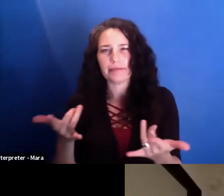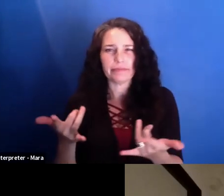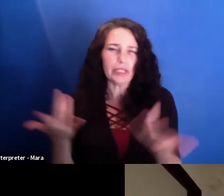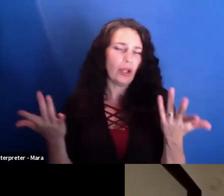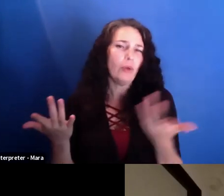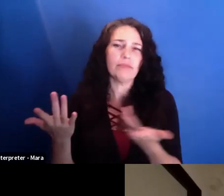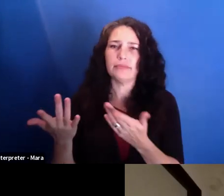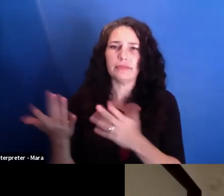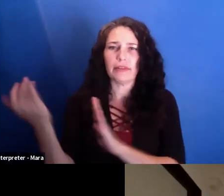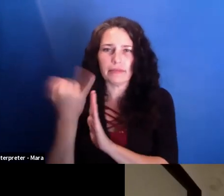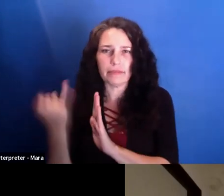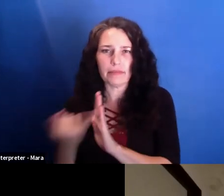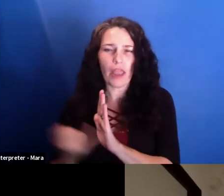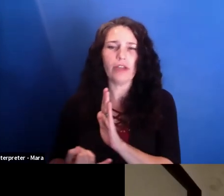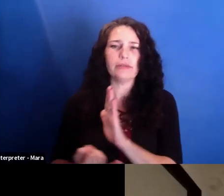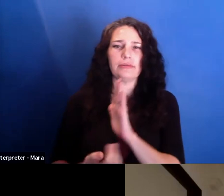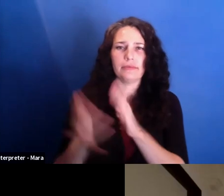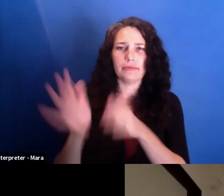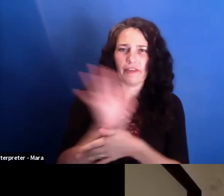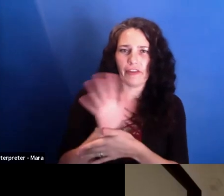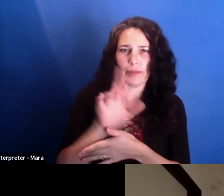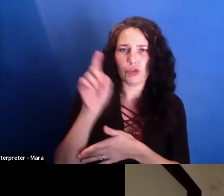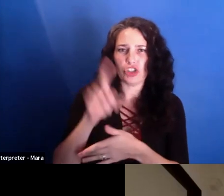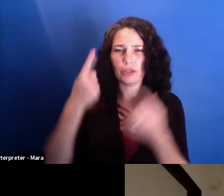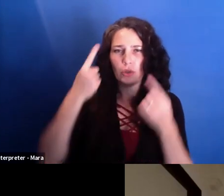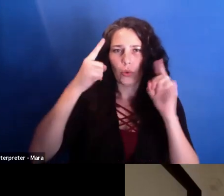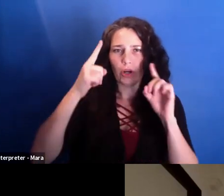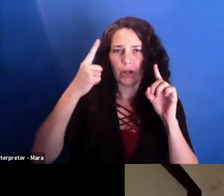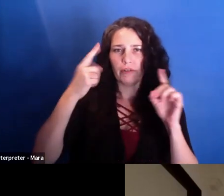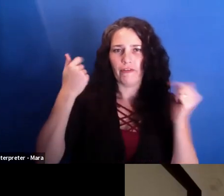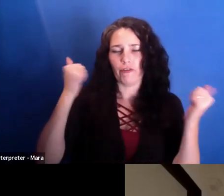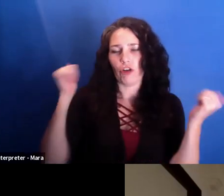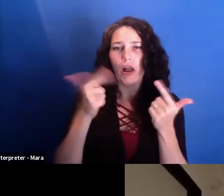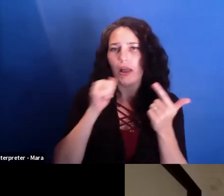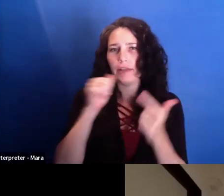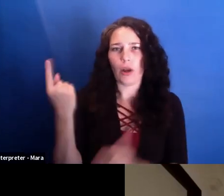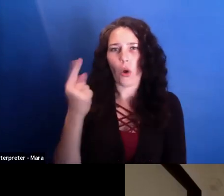It should never be just an elite thing.